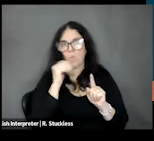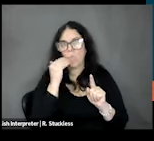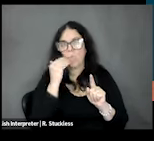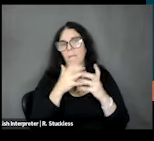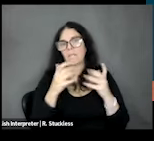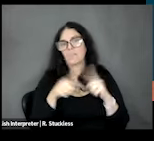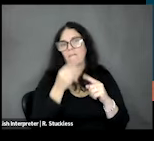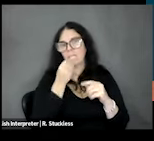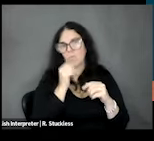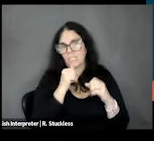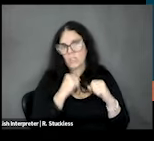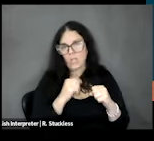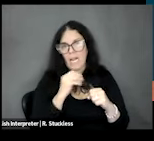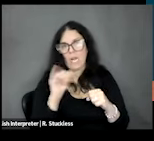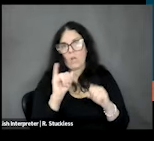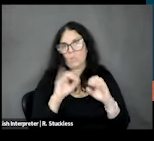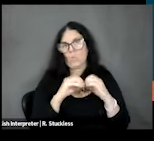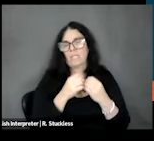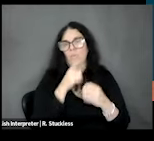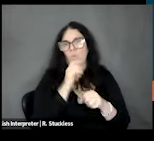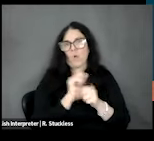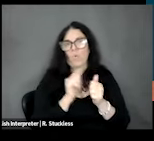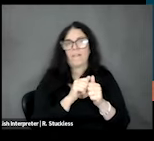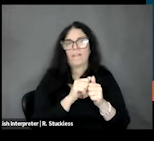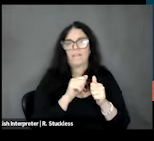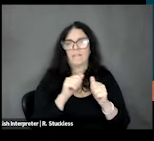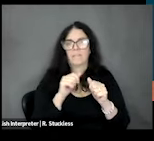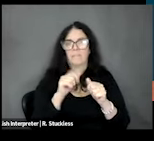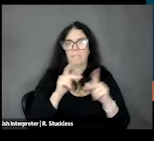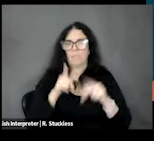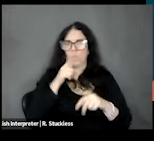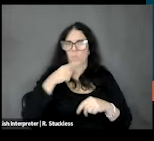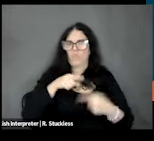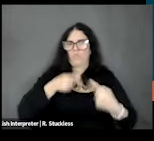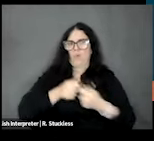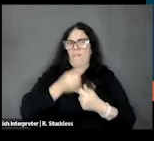and also organizations that work with food insecure people but don't know much about IDD, and